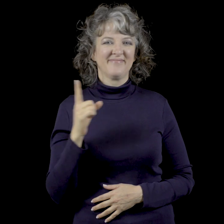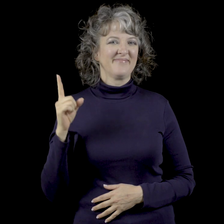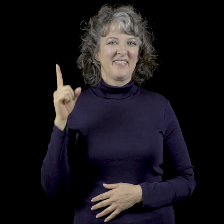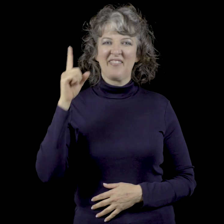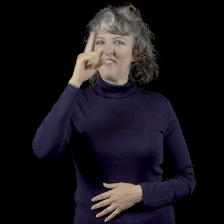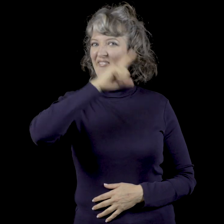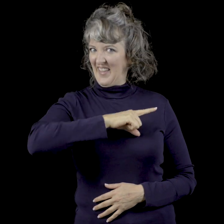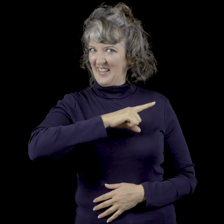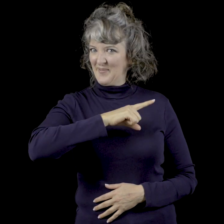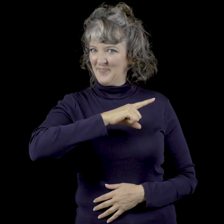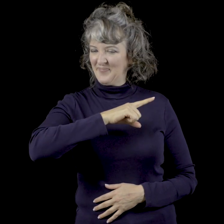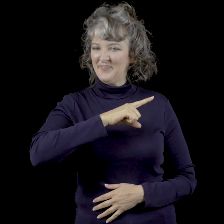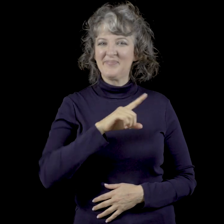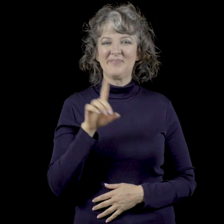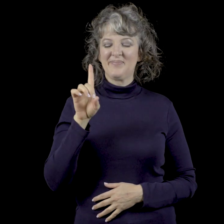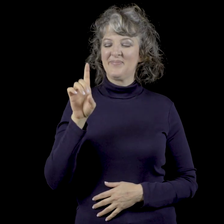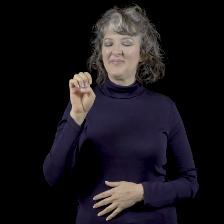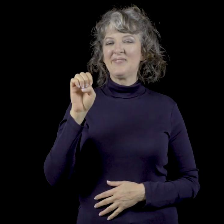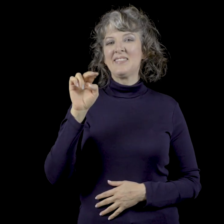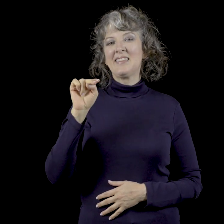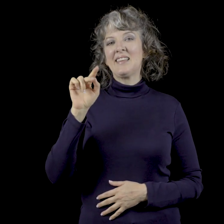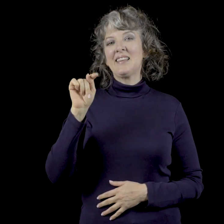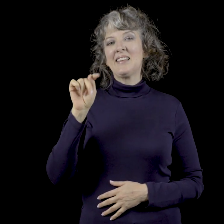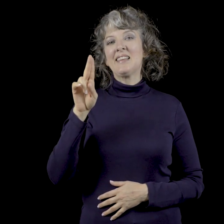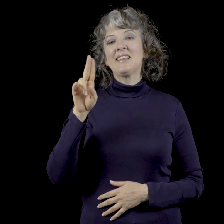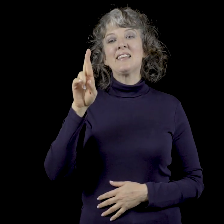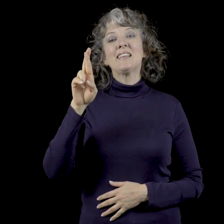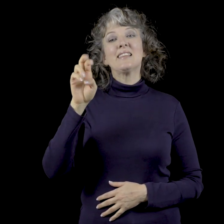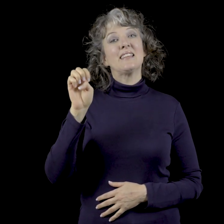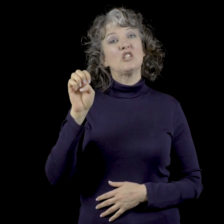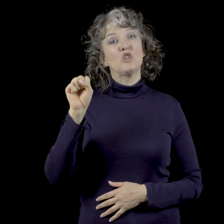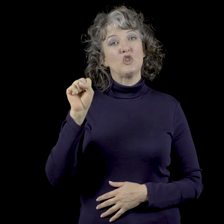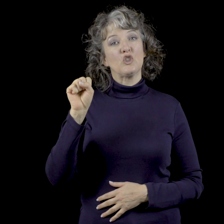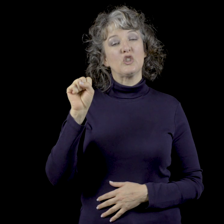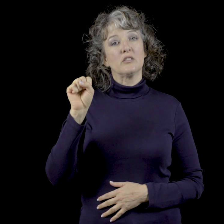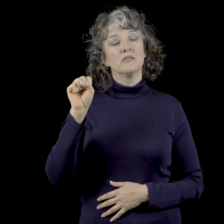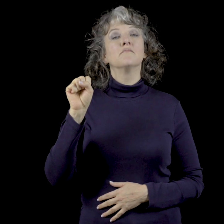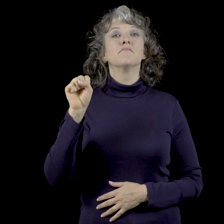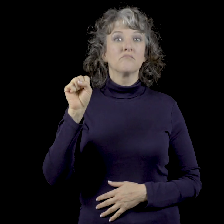Replica D-E-N-T-U-R-E-S